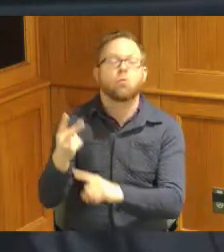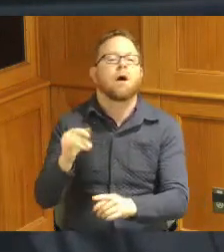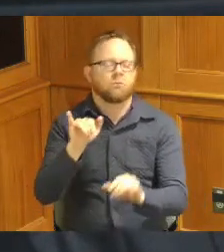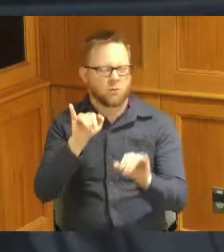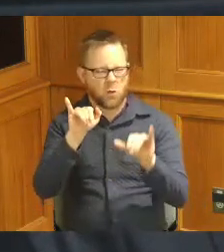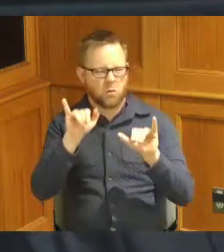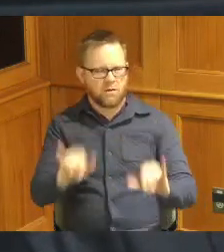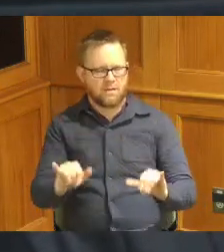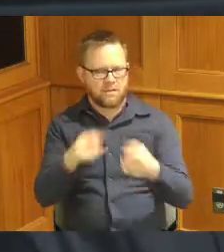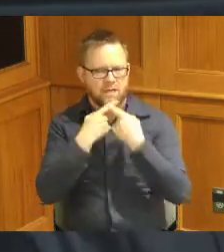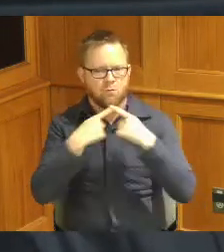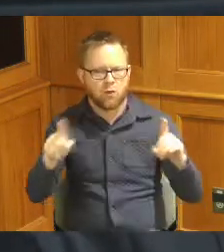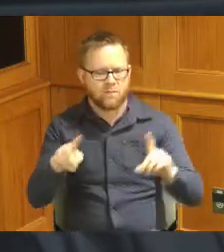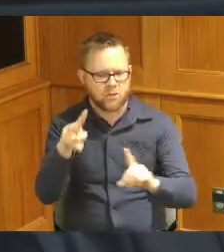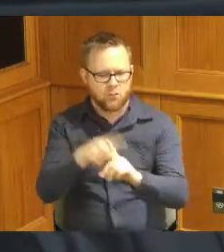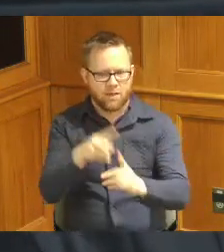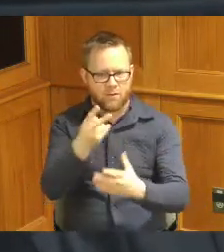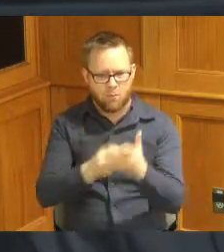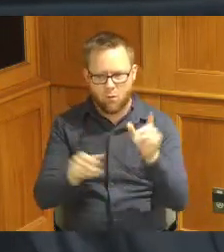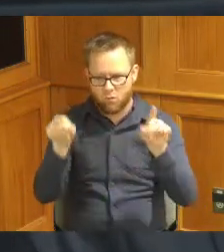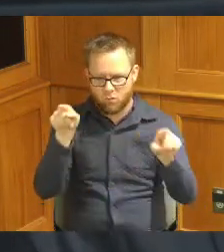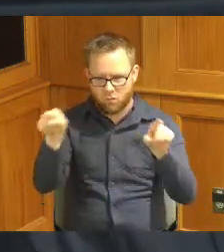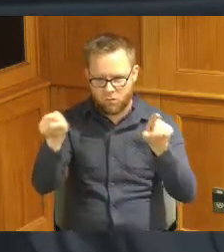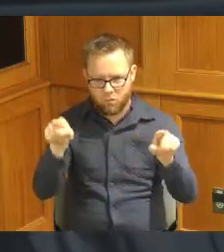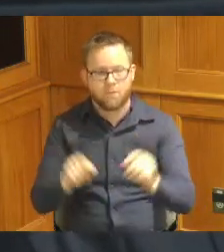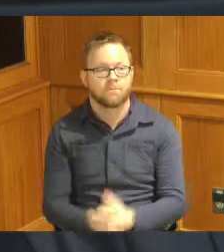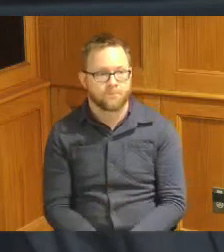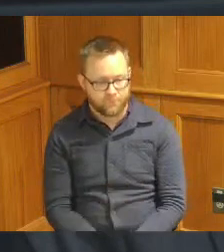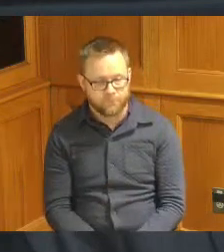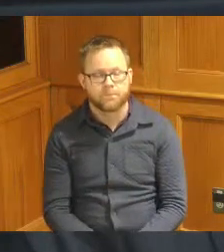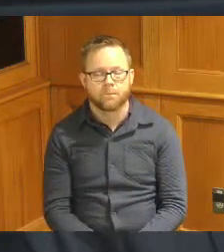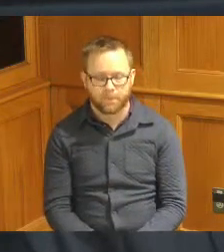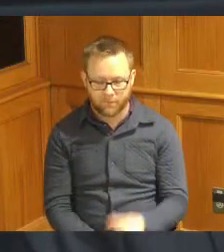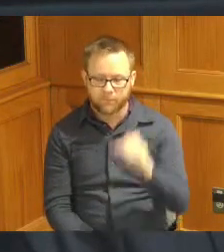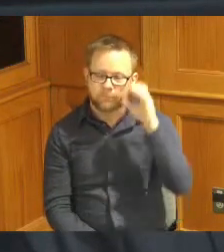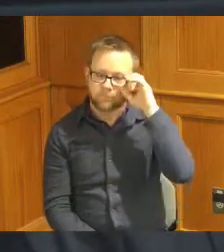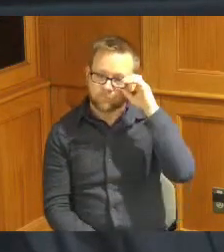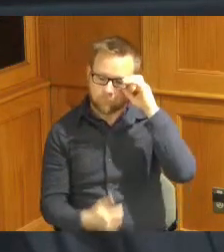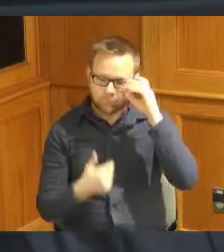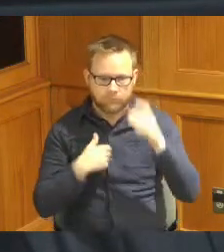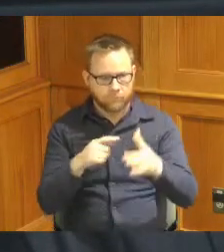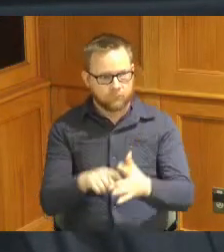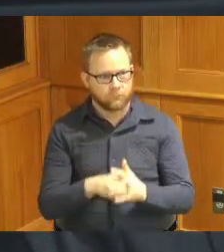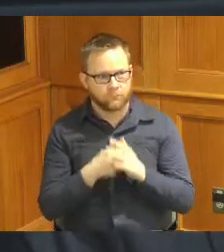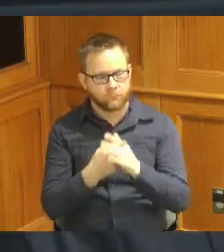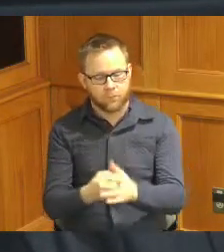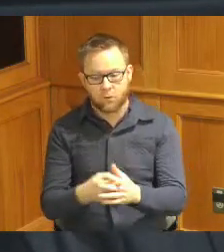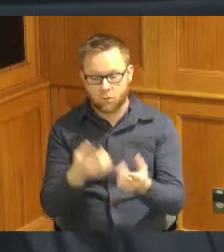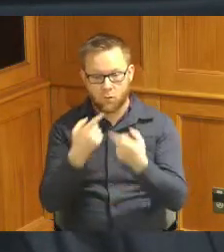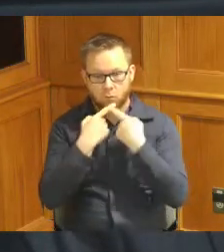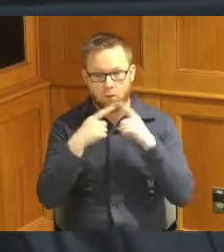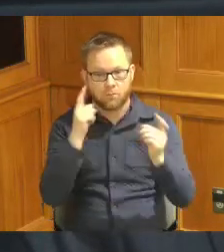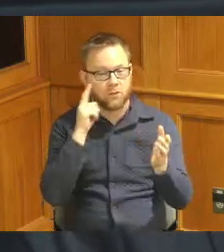going to both yes yes success okay so I will start this is a proclamation recognizing Earth Day